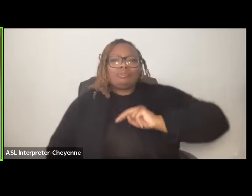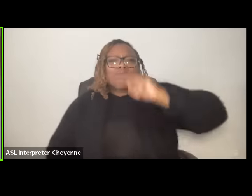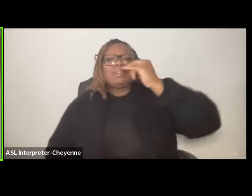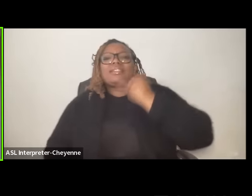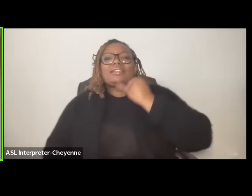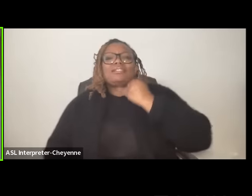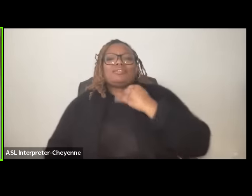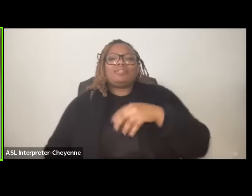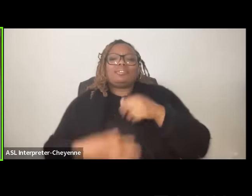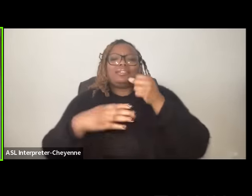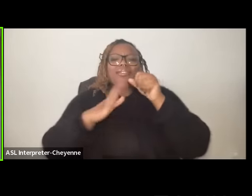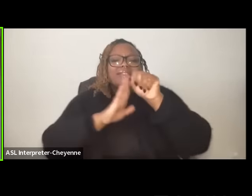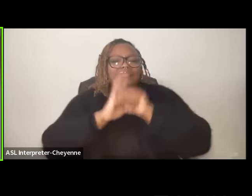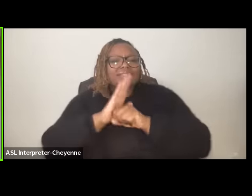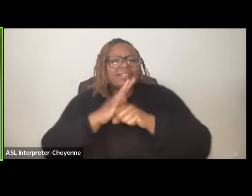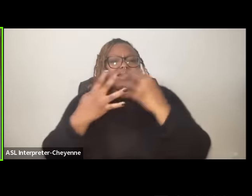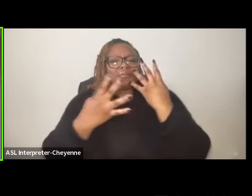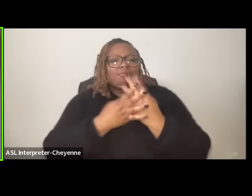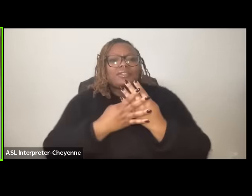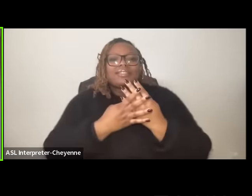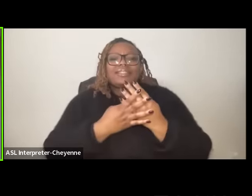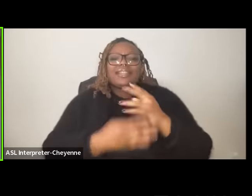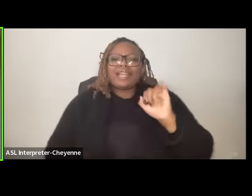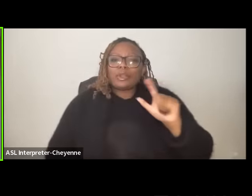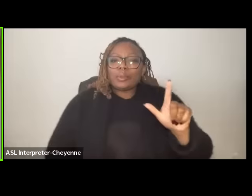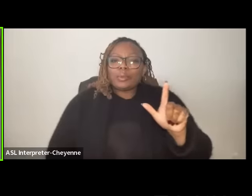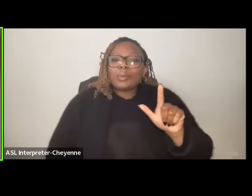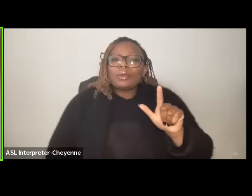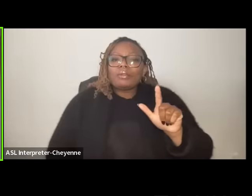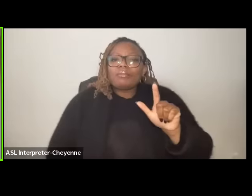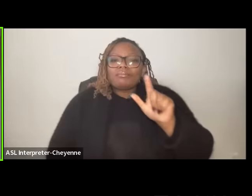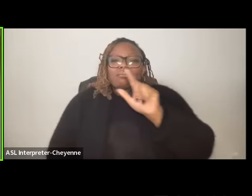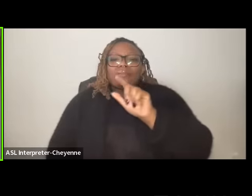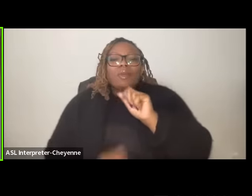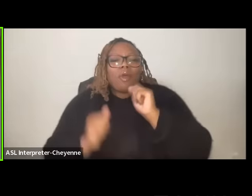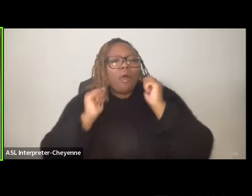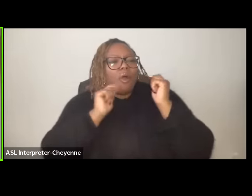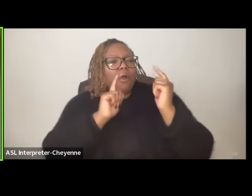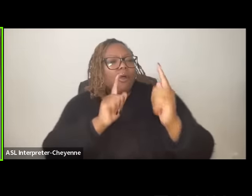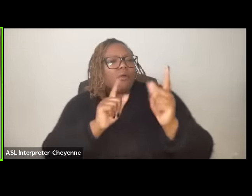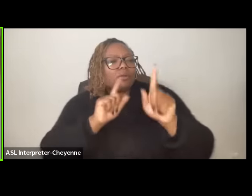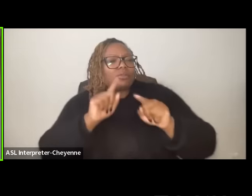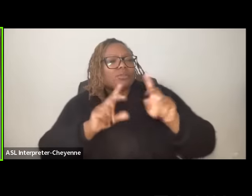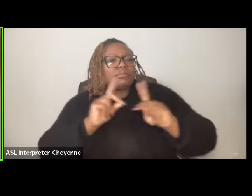prison in central Illinois I claim my people as all those who are standing up to occupation and